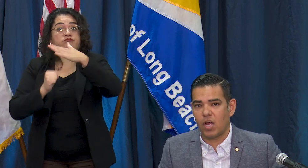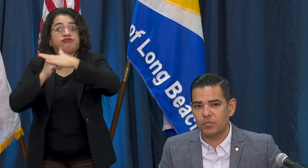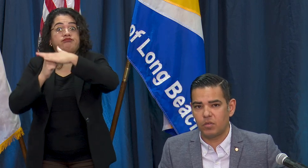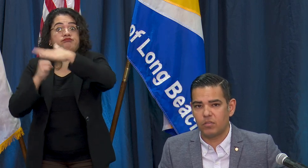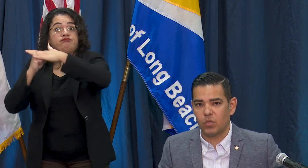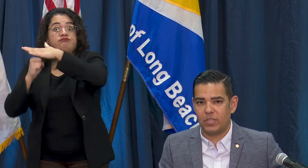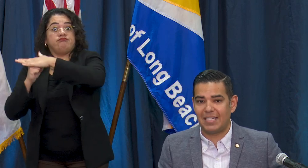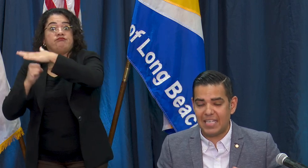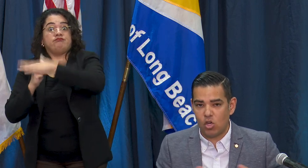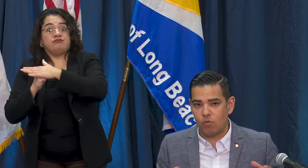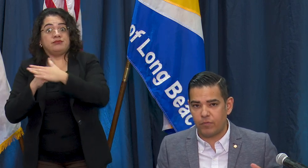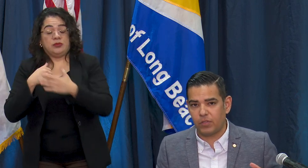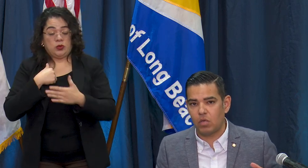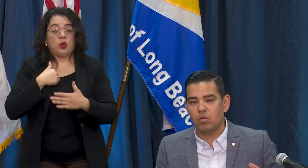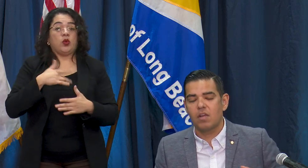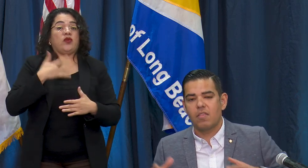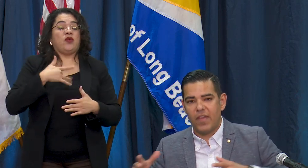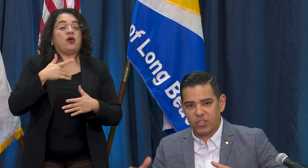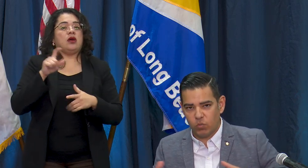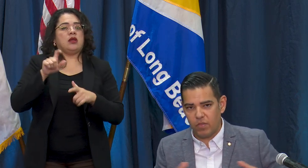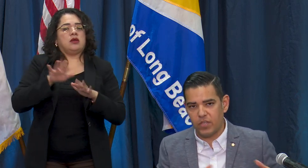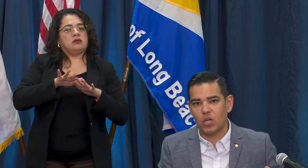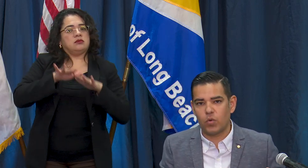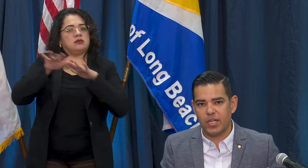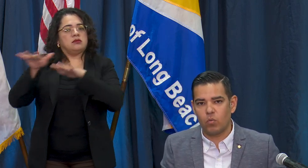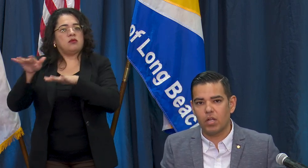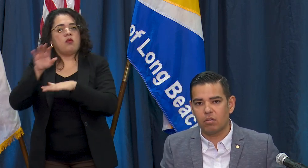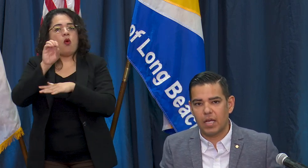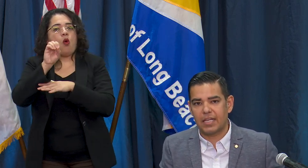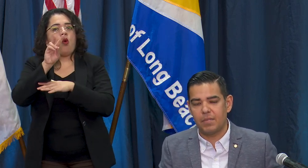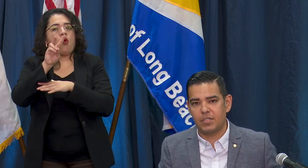the hospitals and we need overflow, that's when the arena will come into